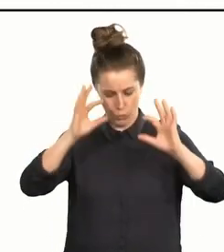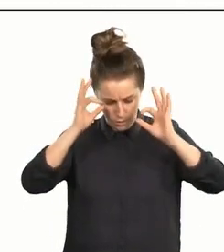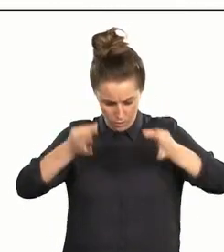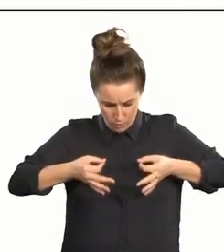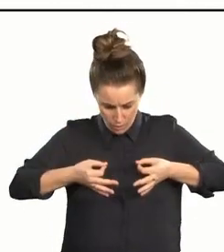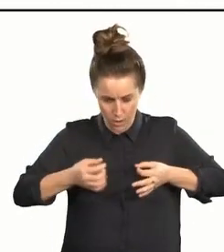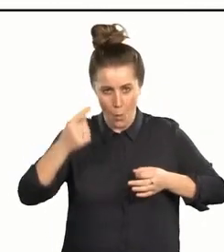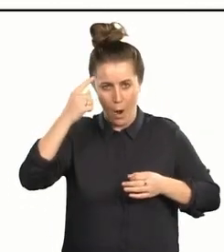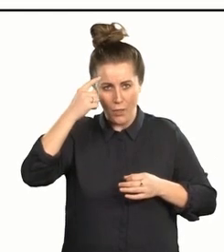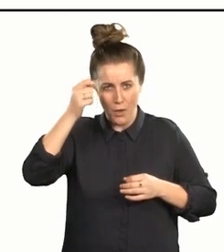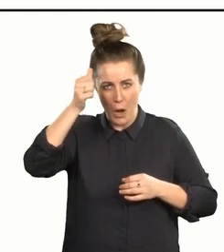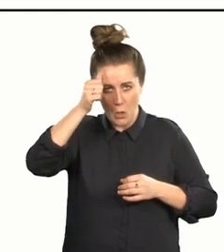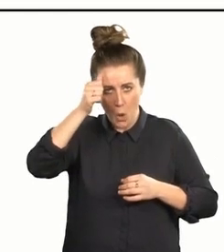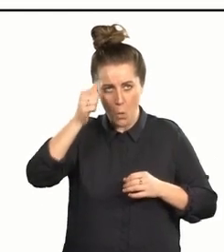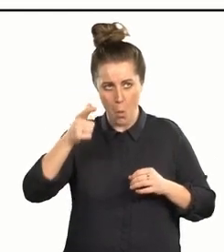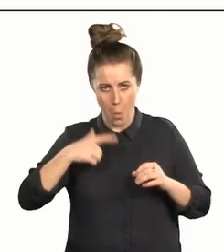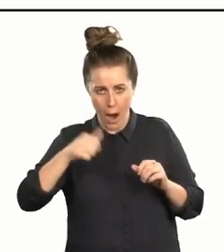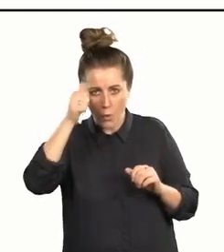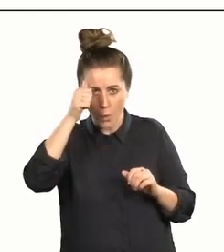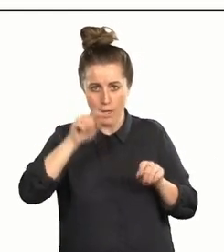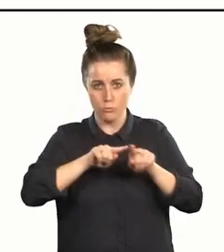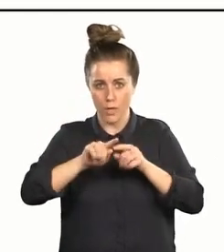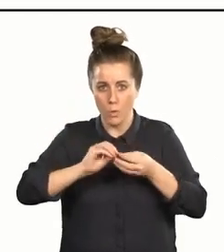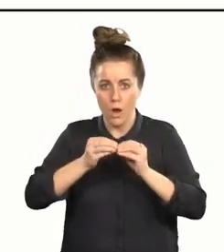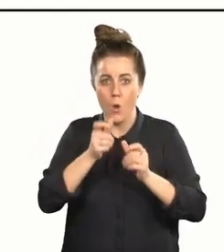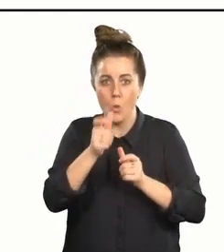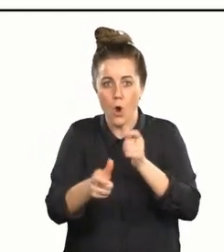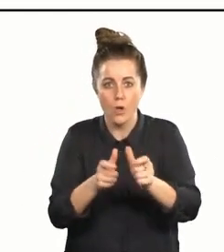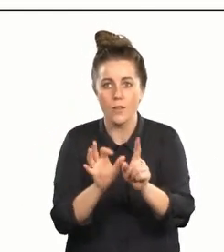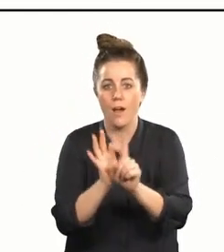what I think I know, why I know, crafting those delicious words.